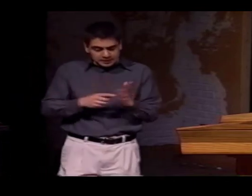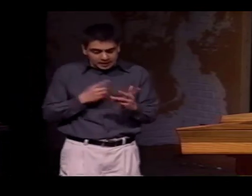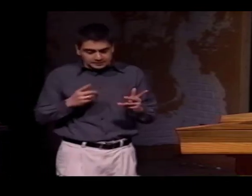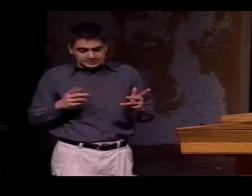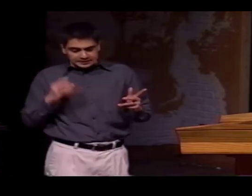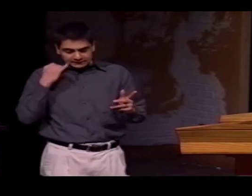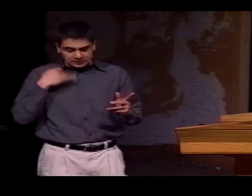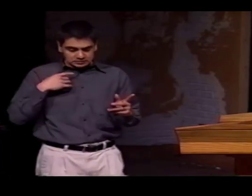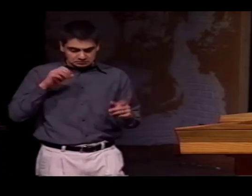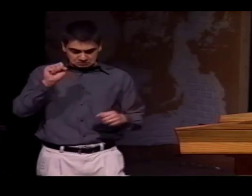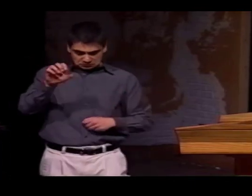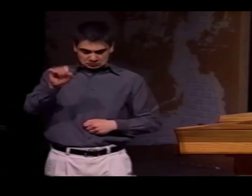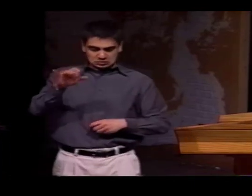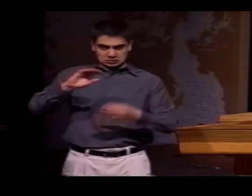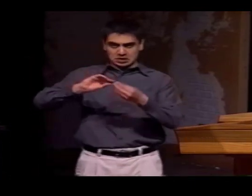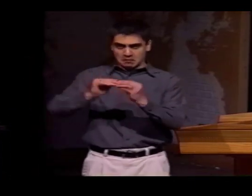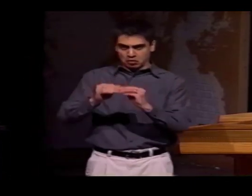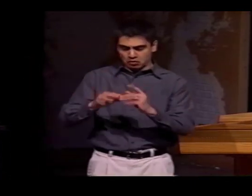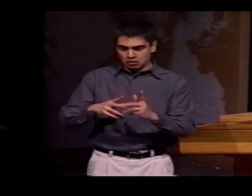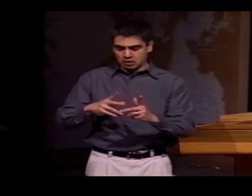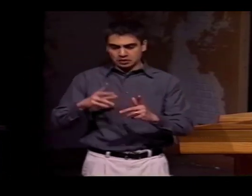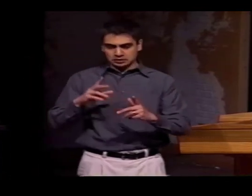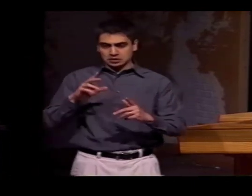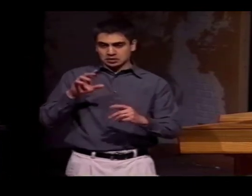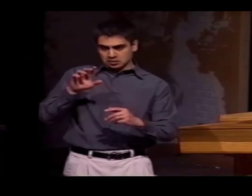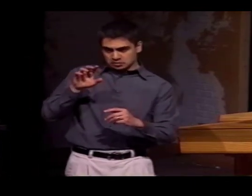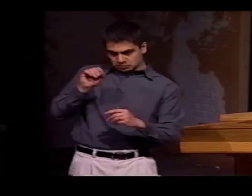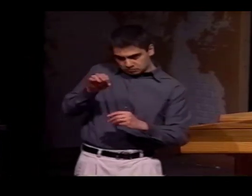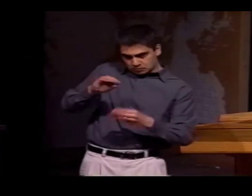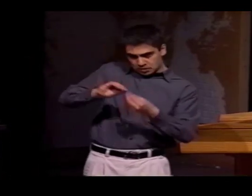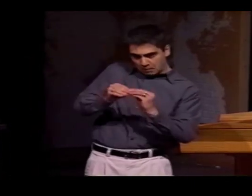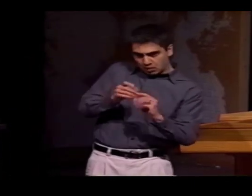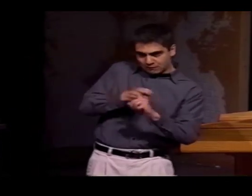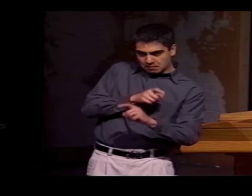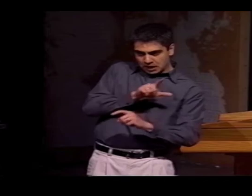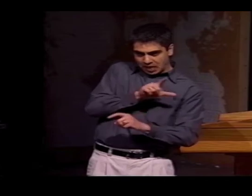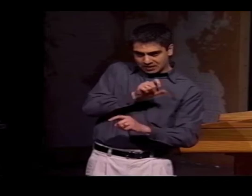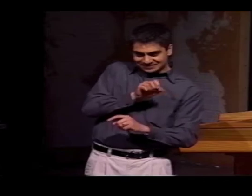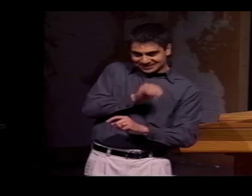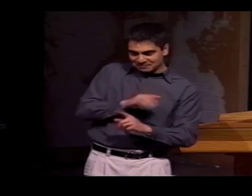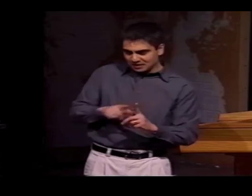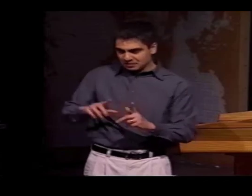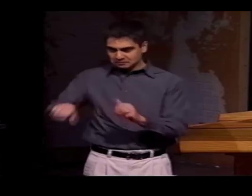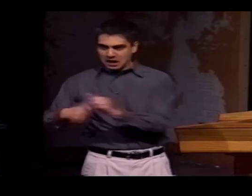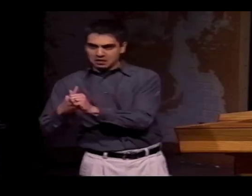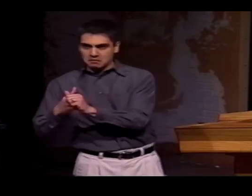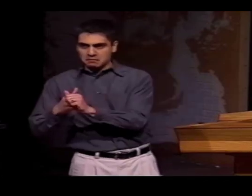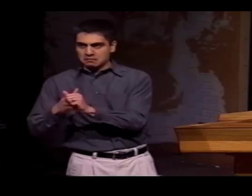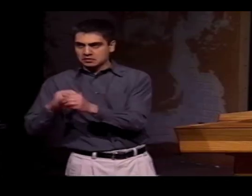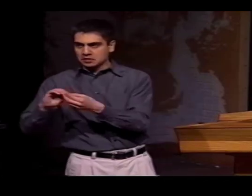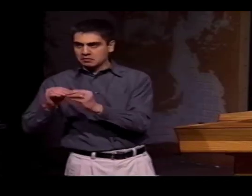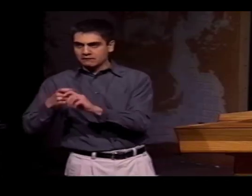TO ONE ANOTHER, OR SOMETIMES... WHEN THEY WERE GIVEN THE NUMBER IN LSM,